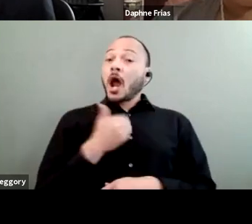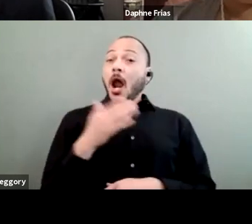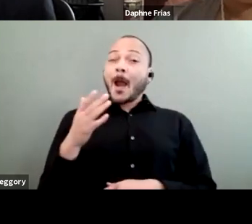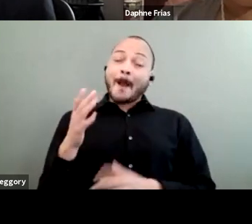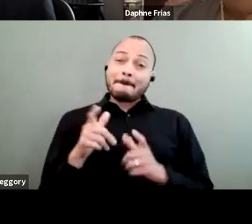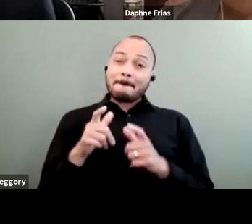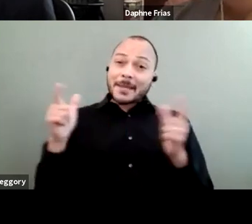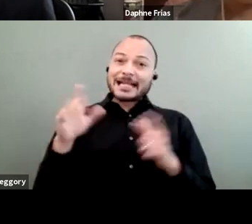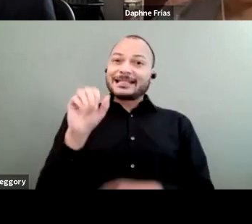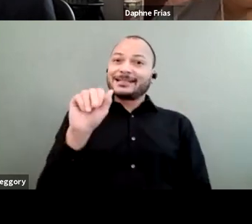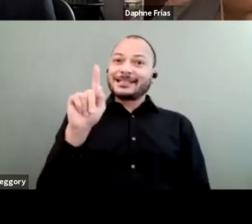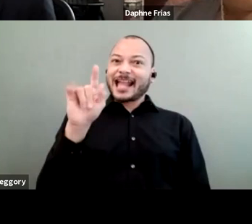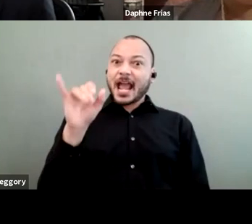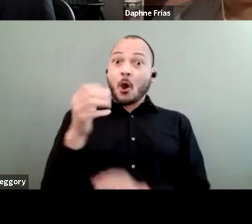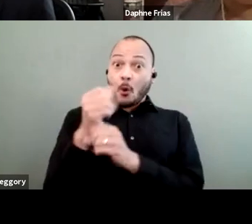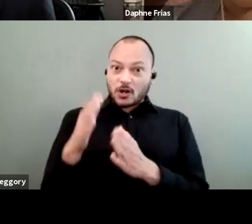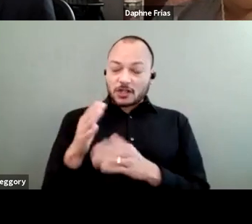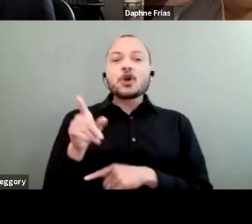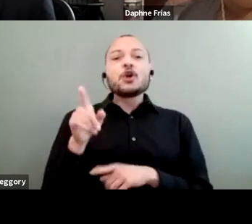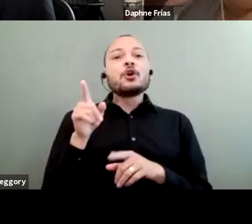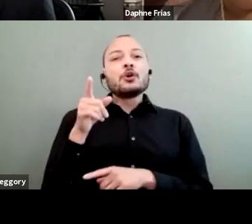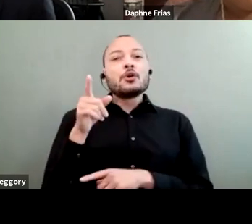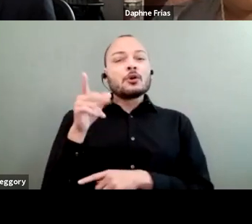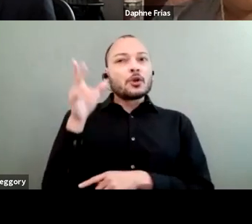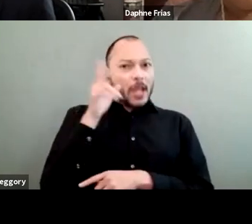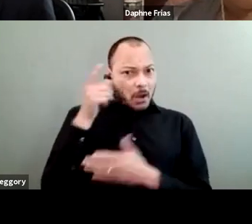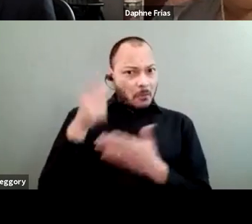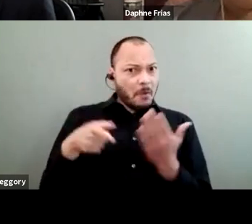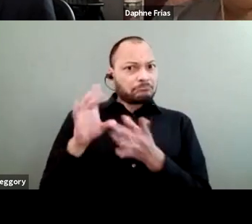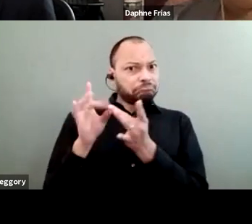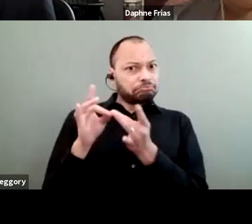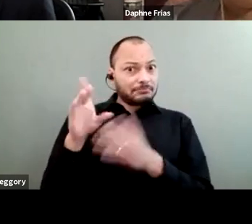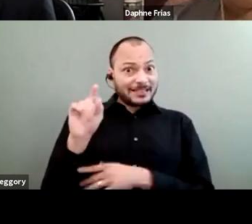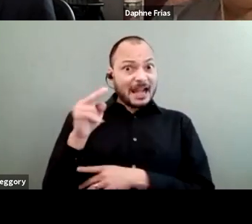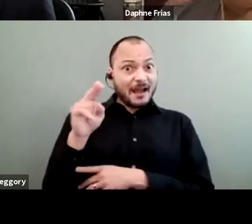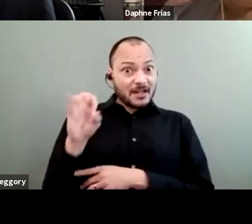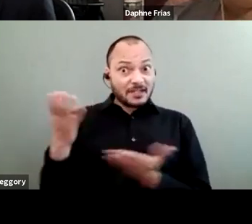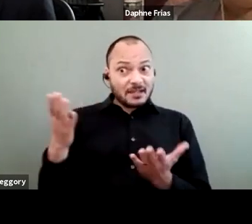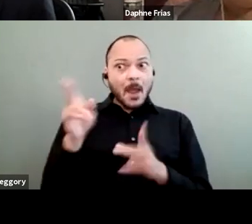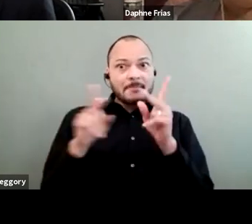You listened to what Daphne just said, and people even younger than Daphne,